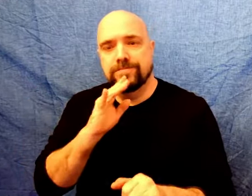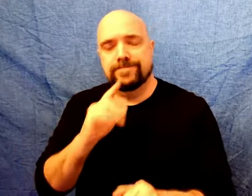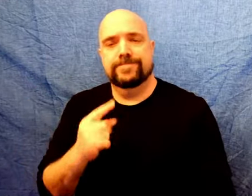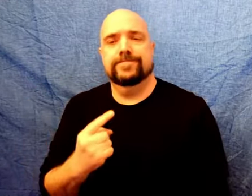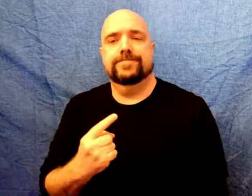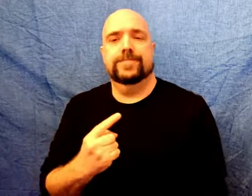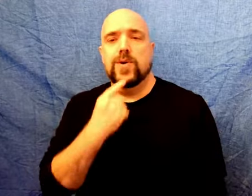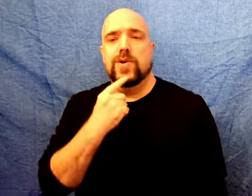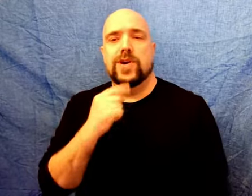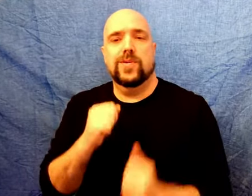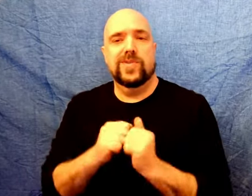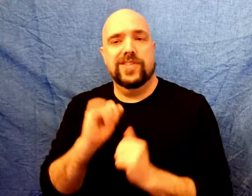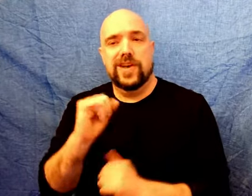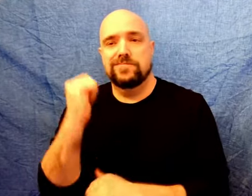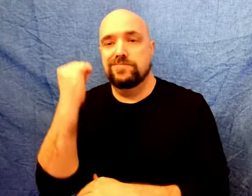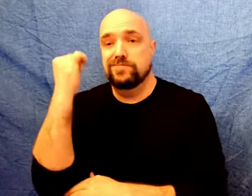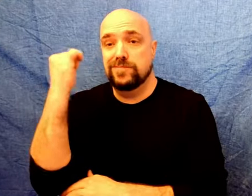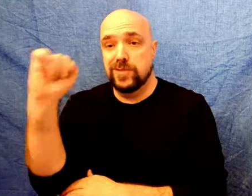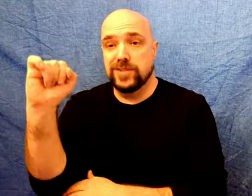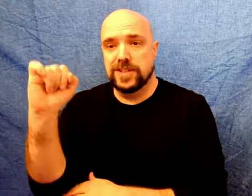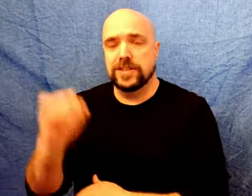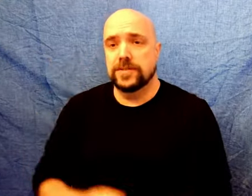They are disappointed with that Trump protest.